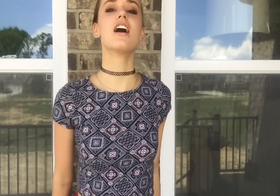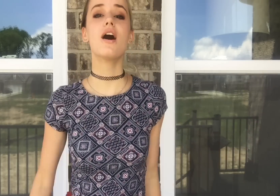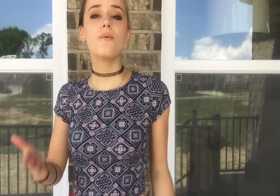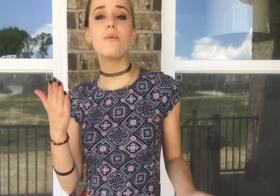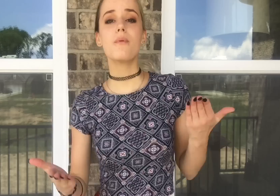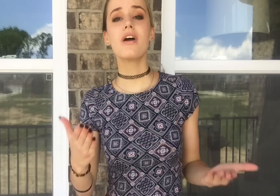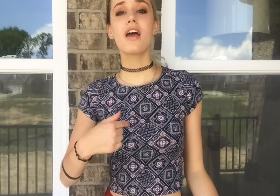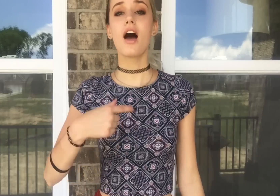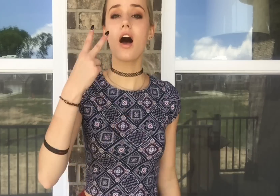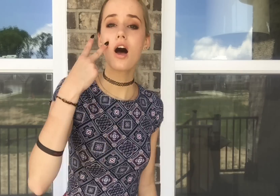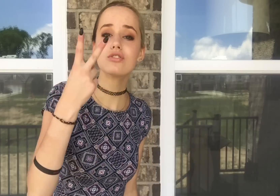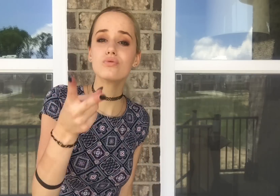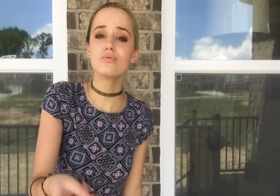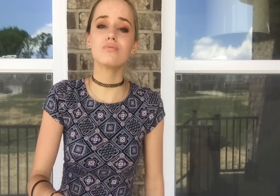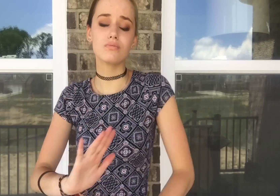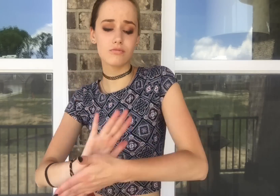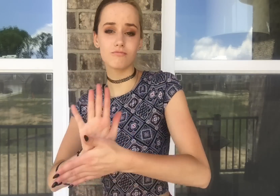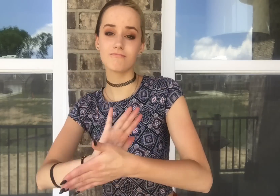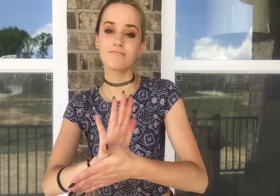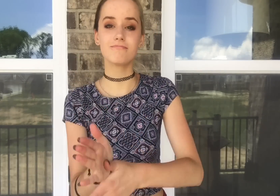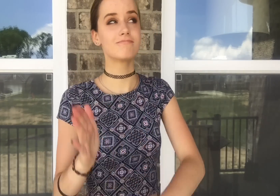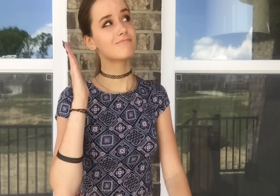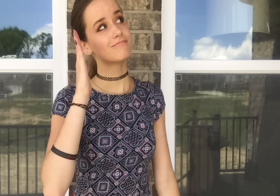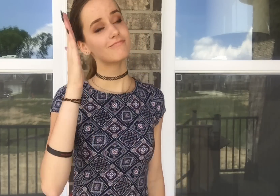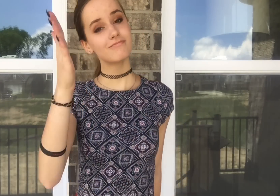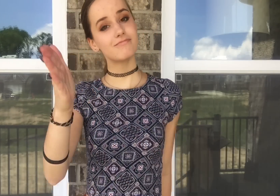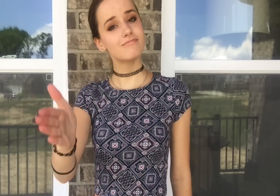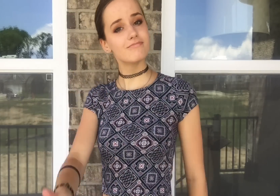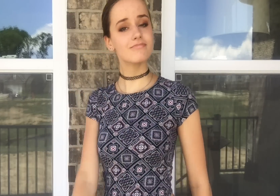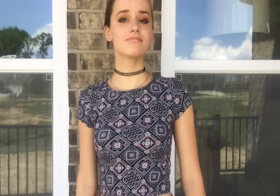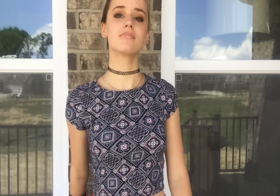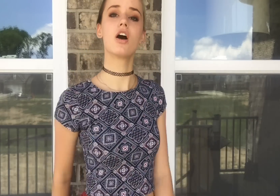And maybe I'll see you at a movie sneak preview